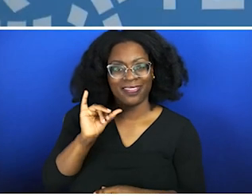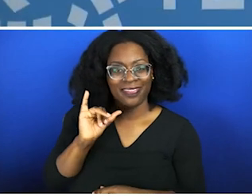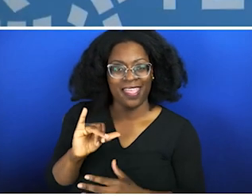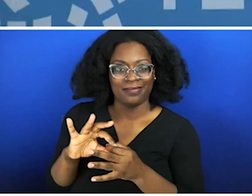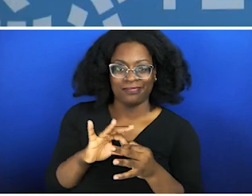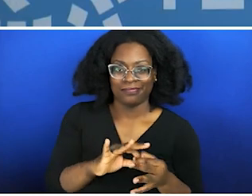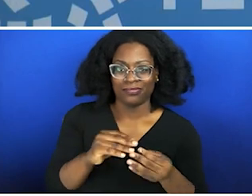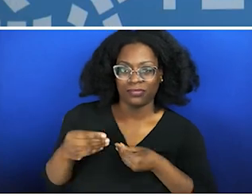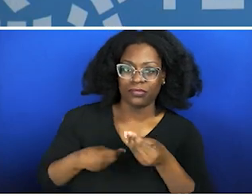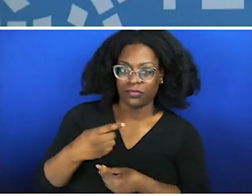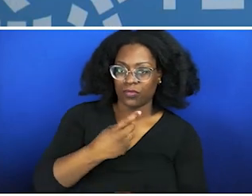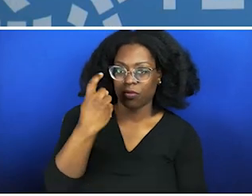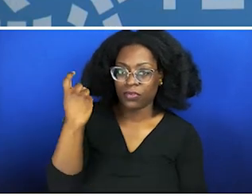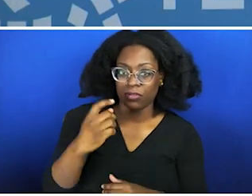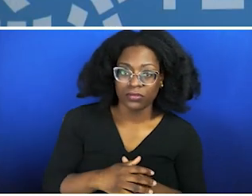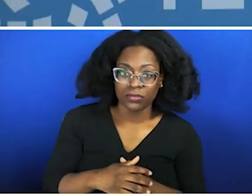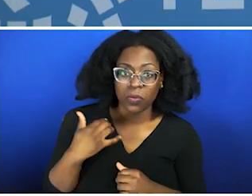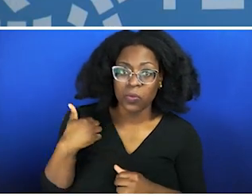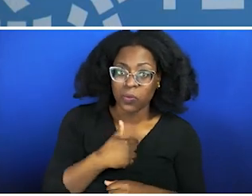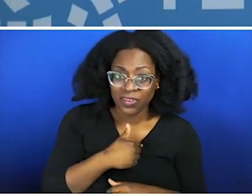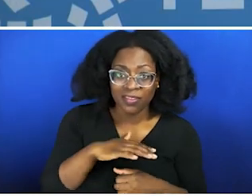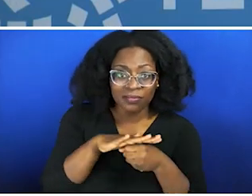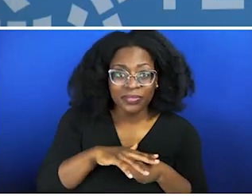and our ancestors, well, those who have continued to do the oppressing, what do you think is